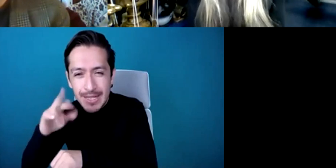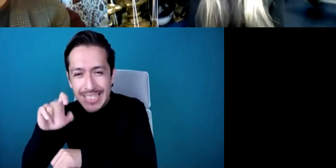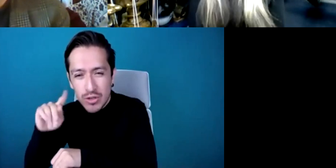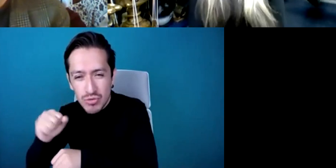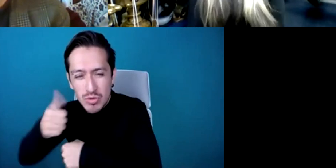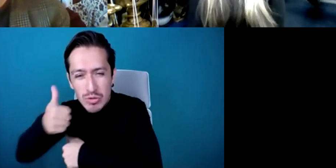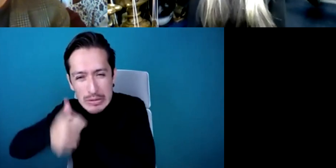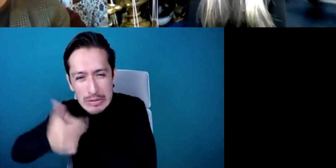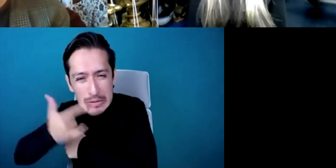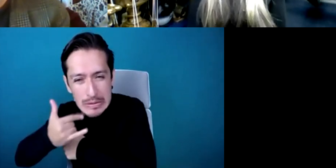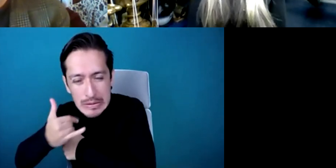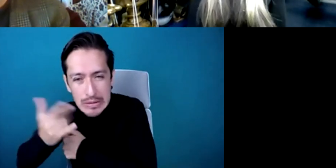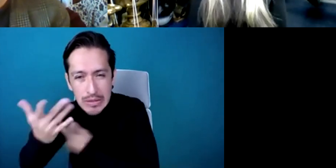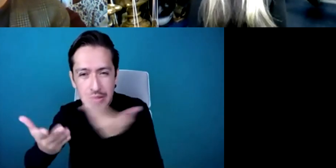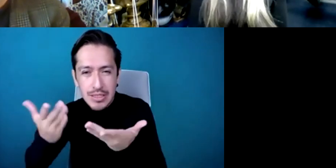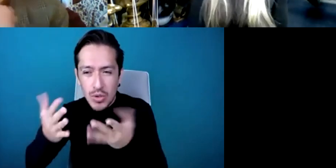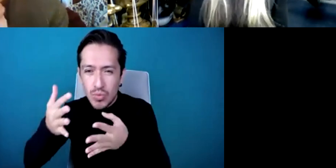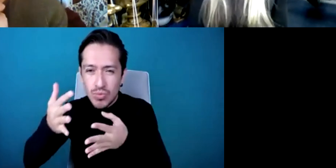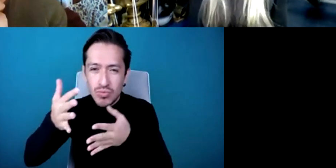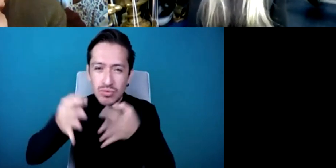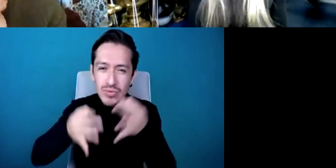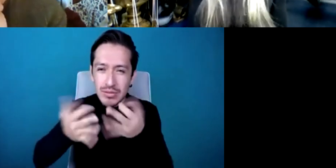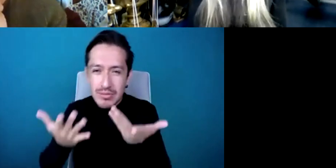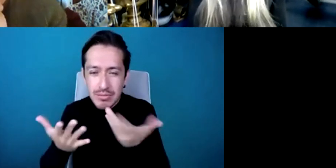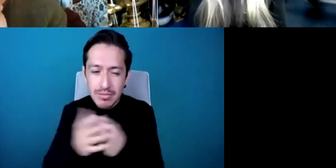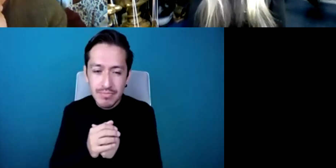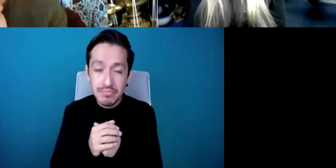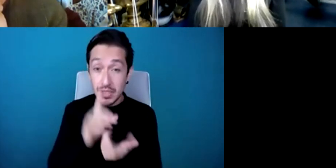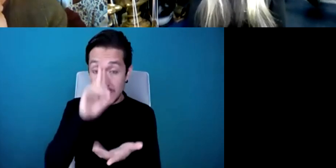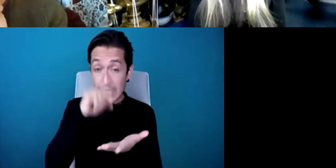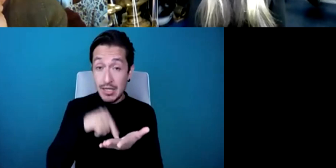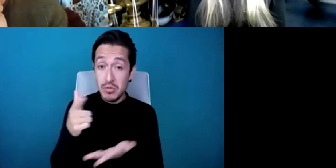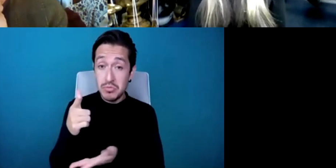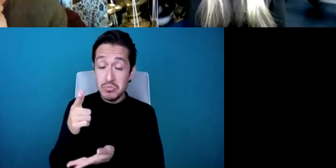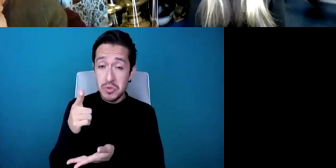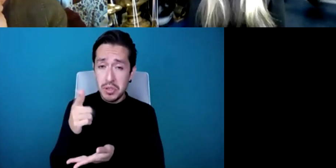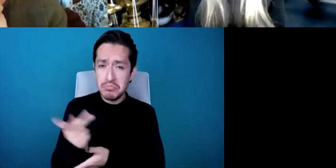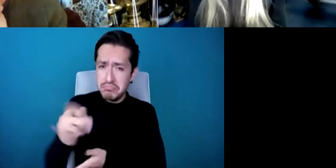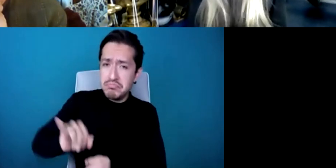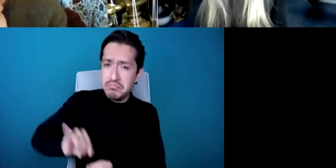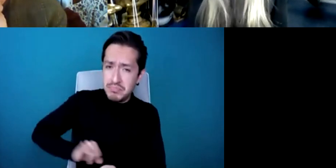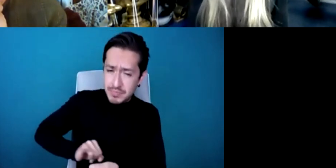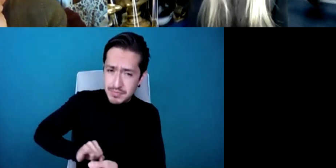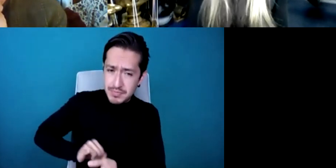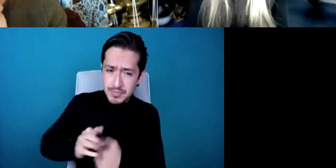t's a really really interesting question I'd like to think it's the former and I think